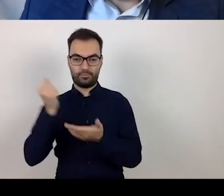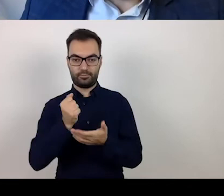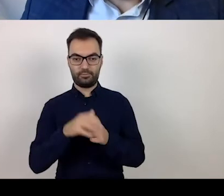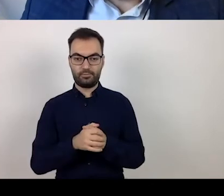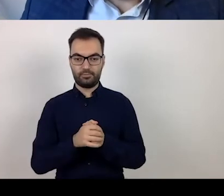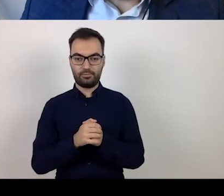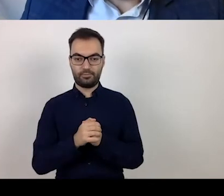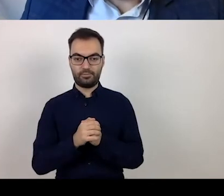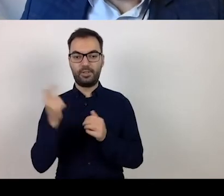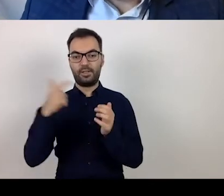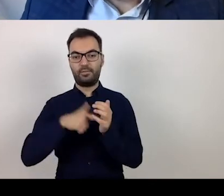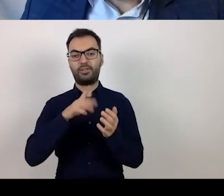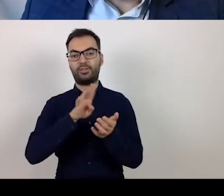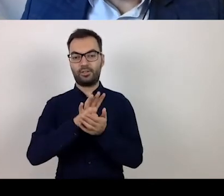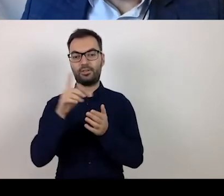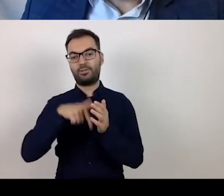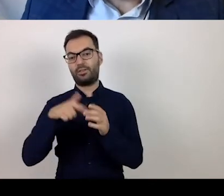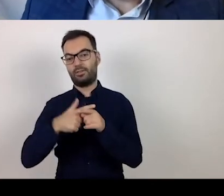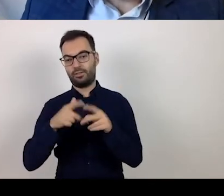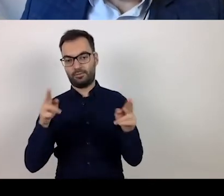implemented from 2014 to 2020.